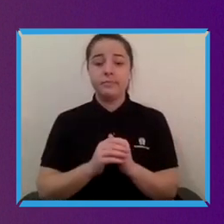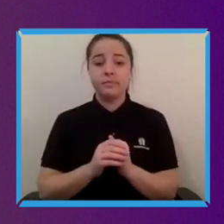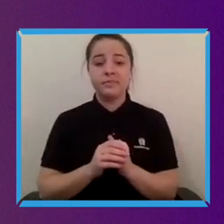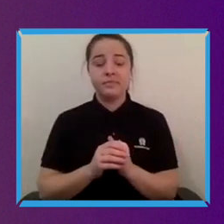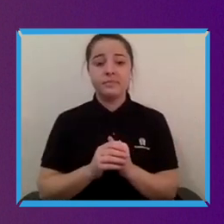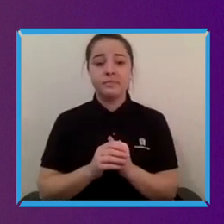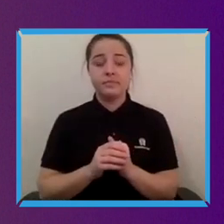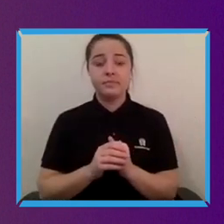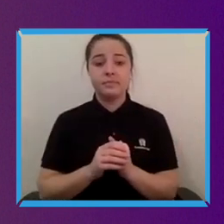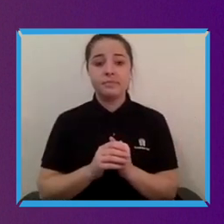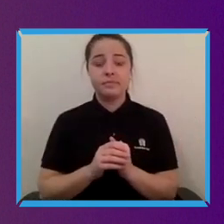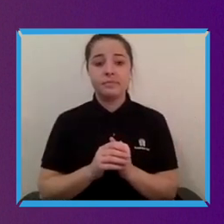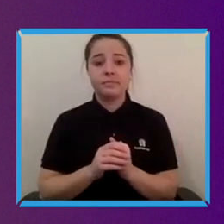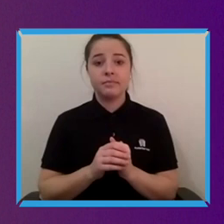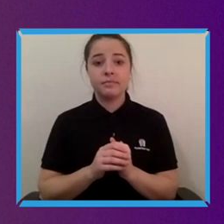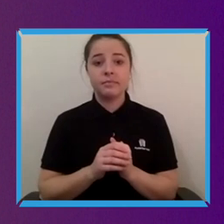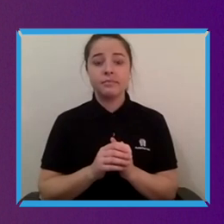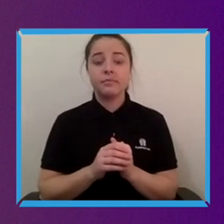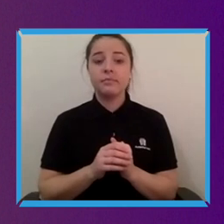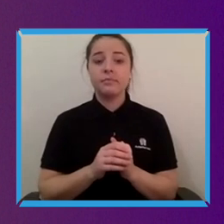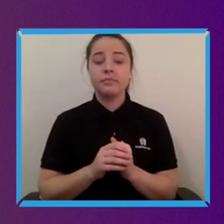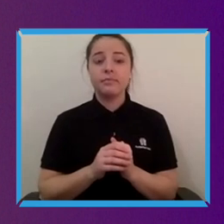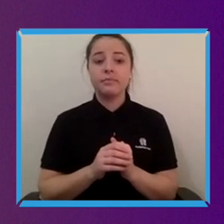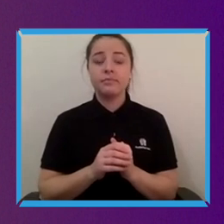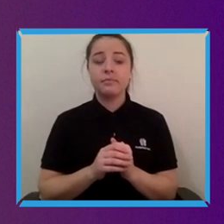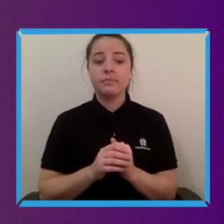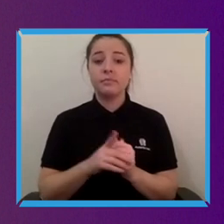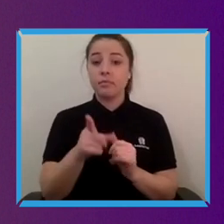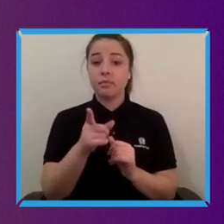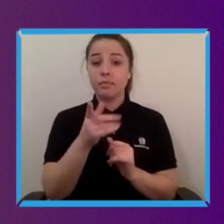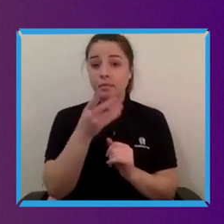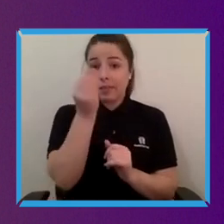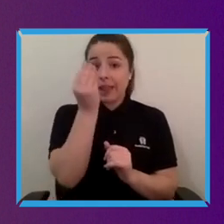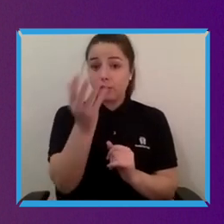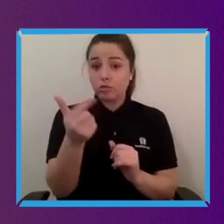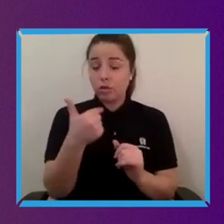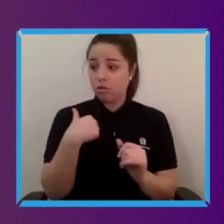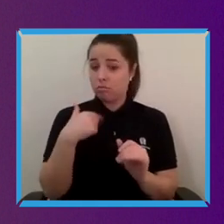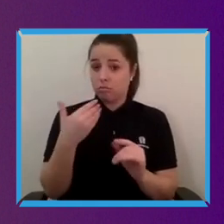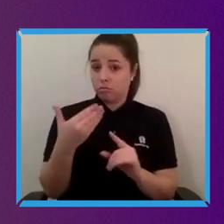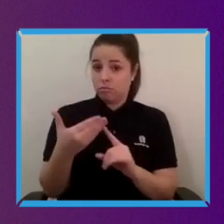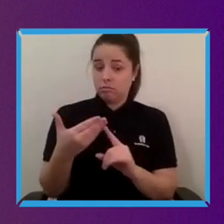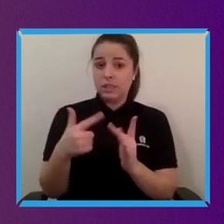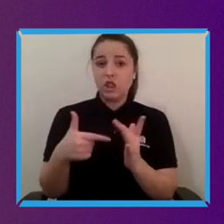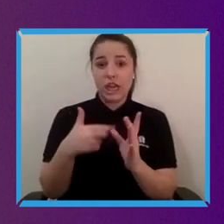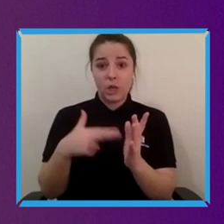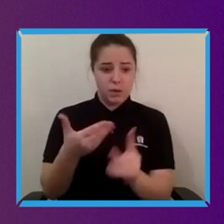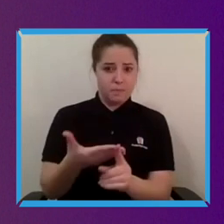you know I just before January I'd been living in San Francisco for just over two years and you know one of the biggest challenges